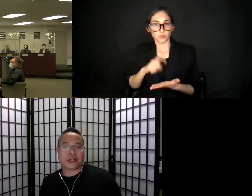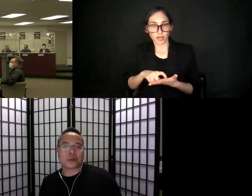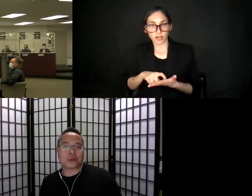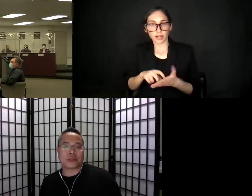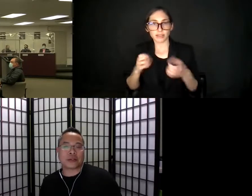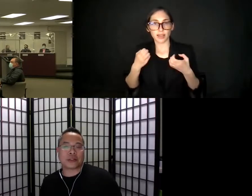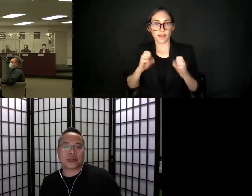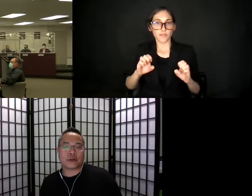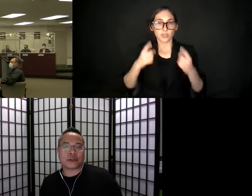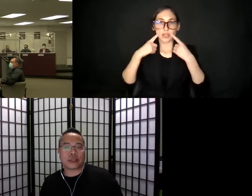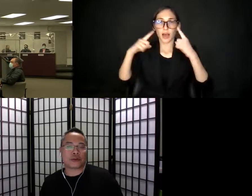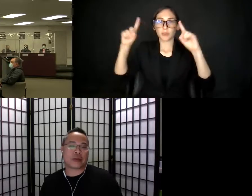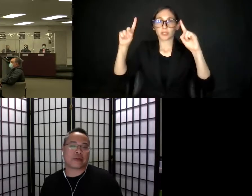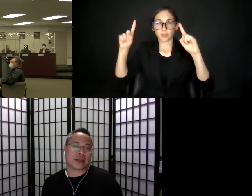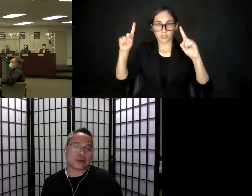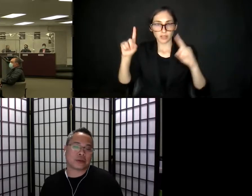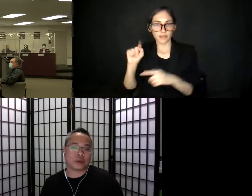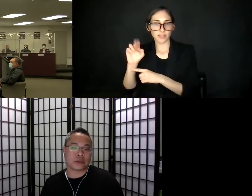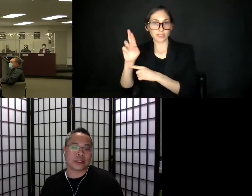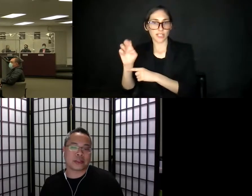accomplishments of the tenured and tenure track faculty who are listed